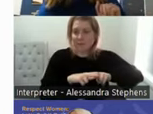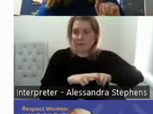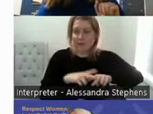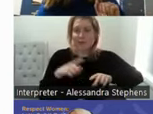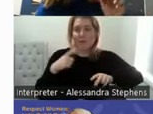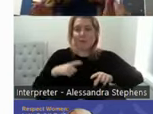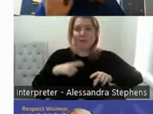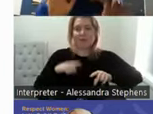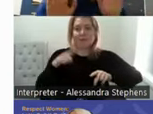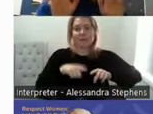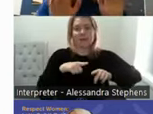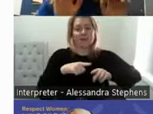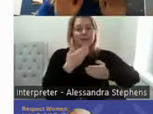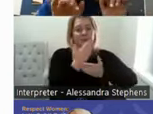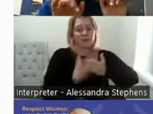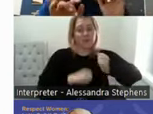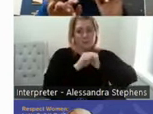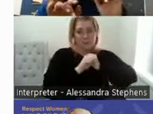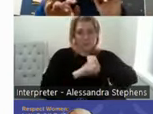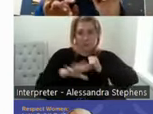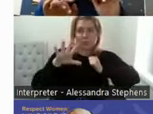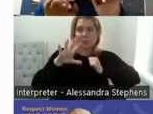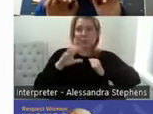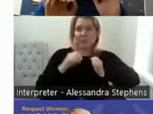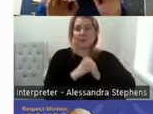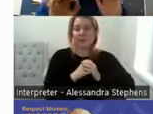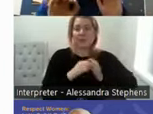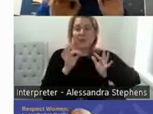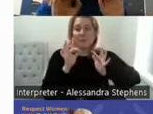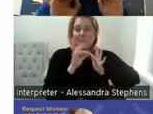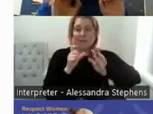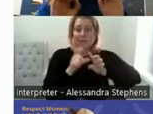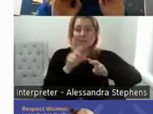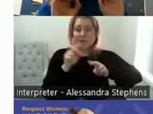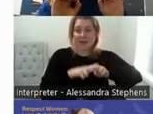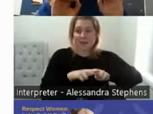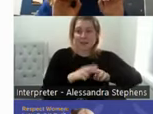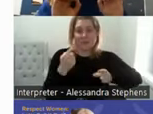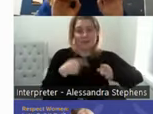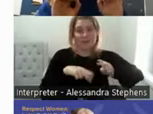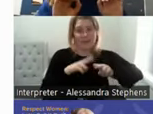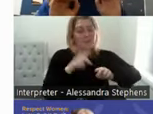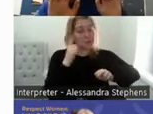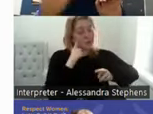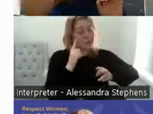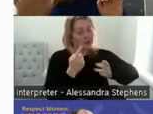if I Google sexuality and stroke you get some really weird shit that comes up through your